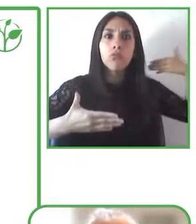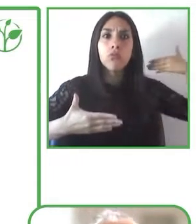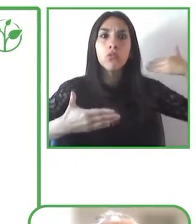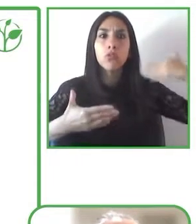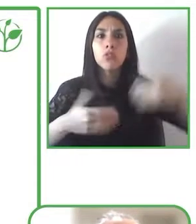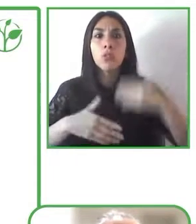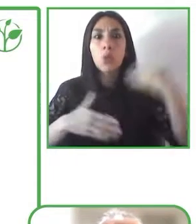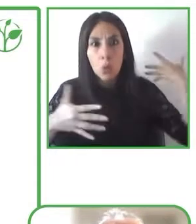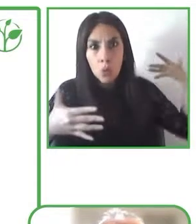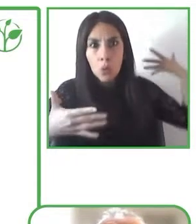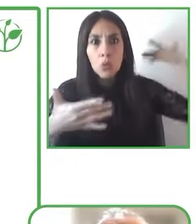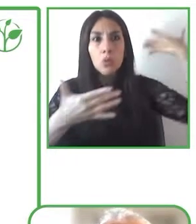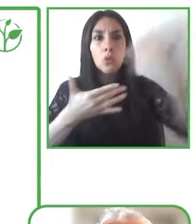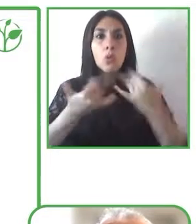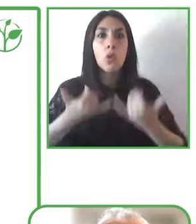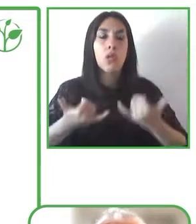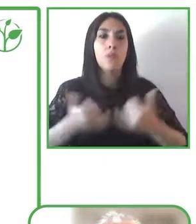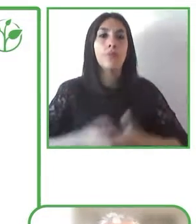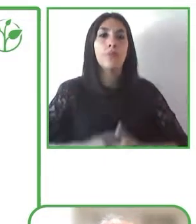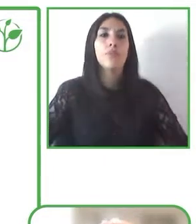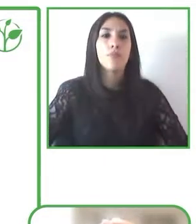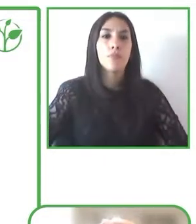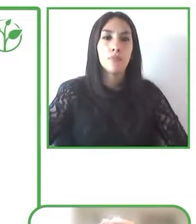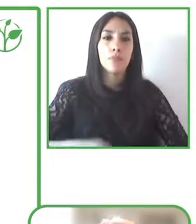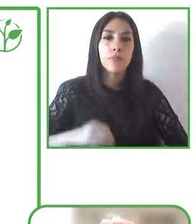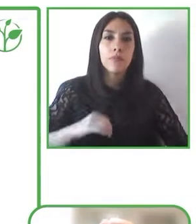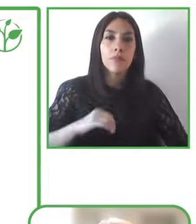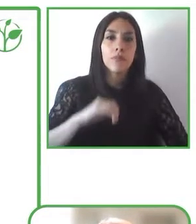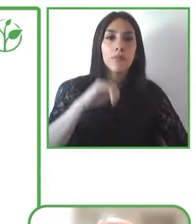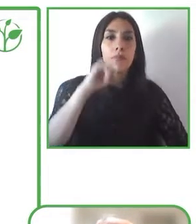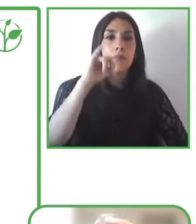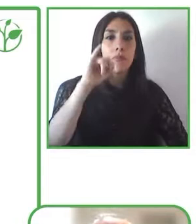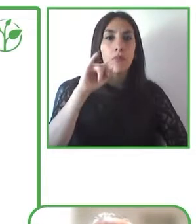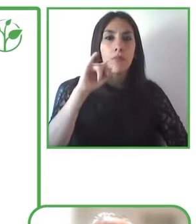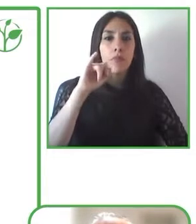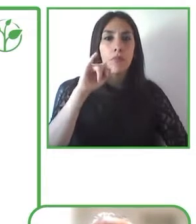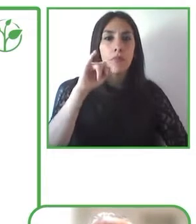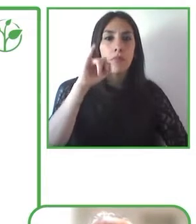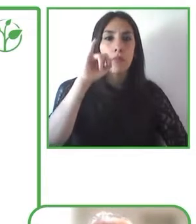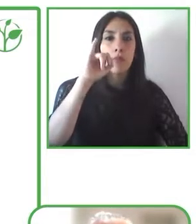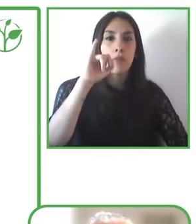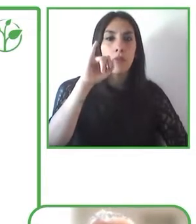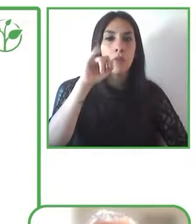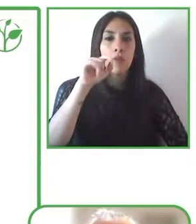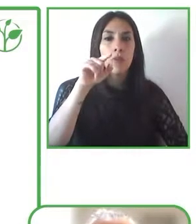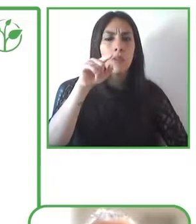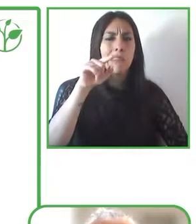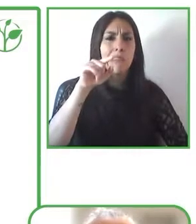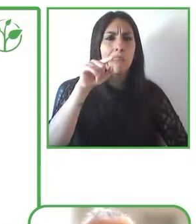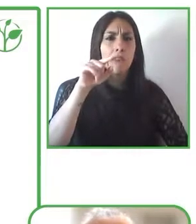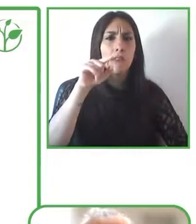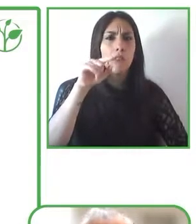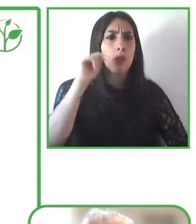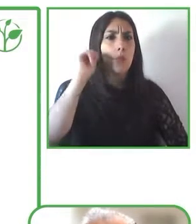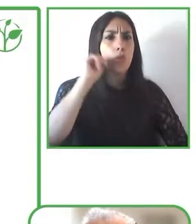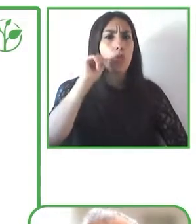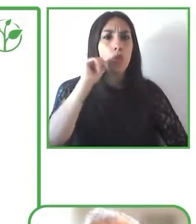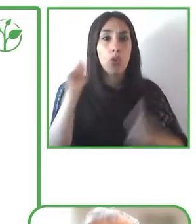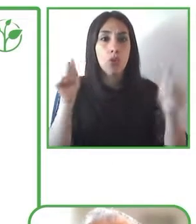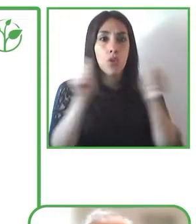and Simón with Eva they are the hosts, and they are people with intellectual disabilities